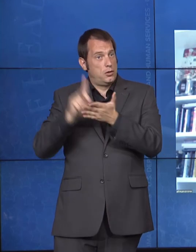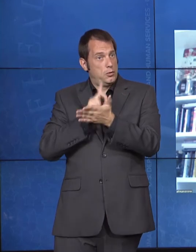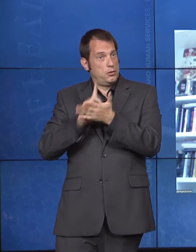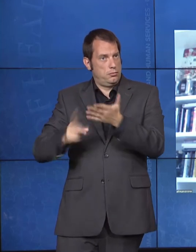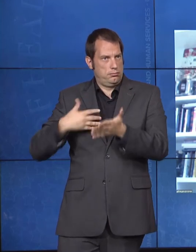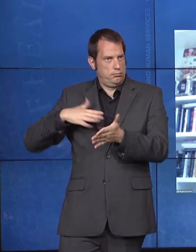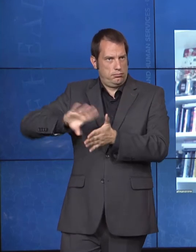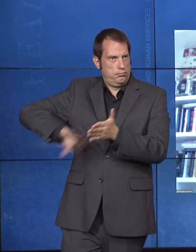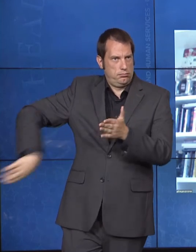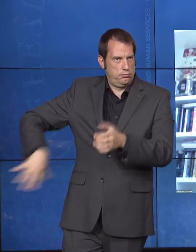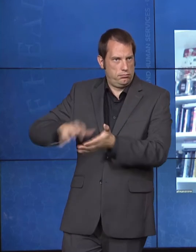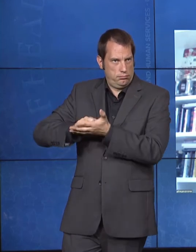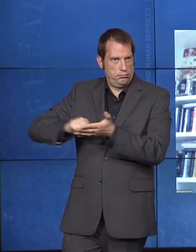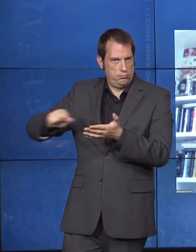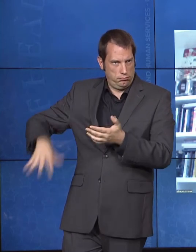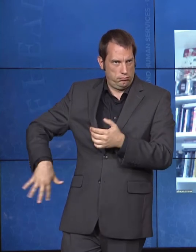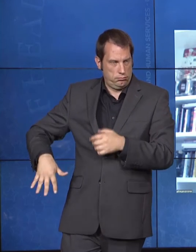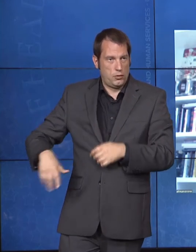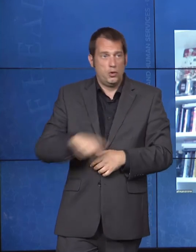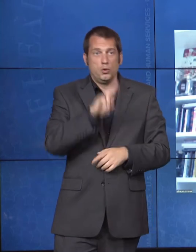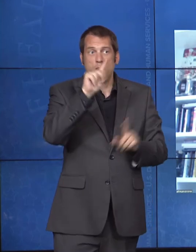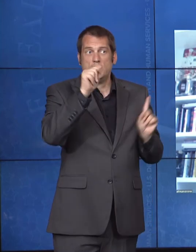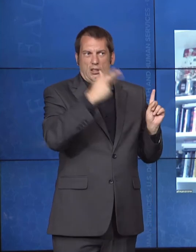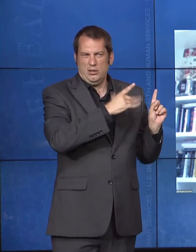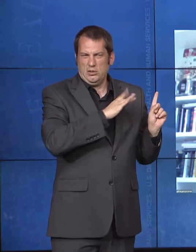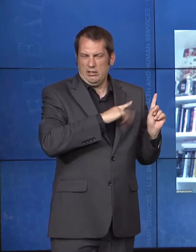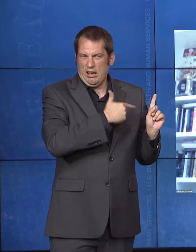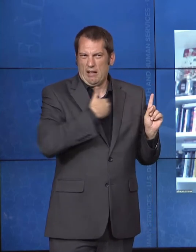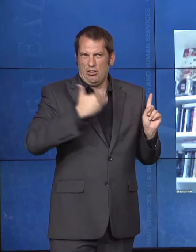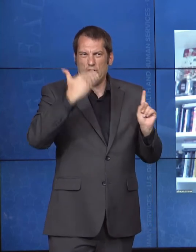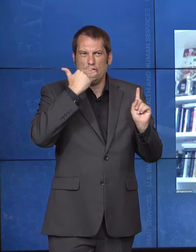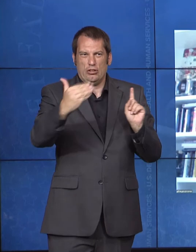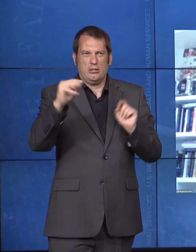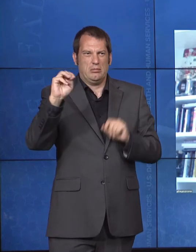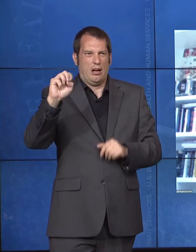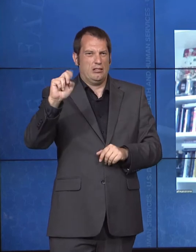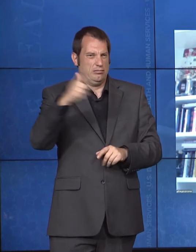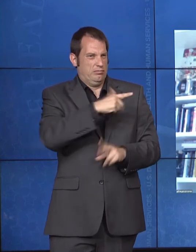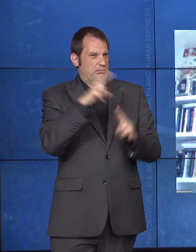we'll be hearing more about that. But most fundamentally, when it matters most, our laws